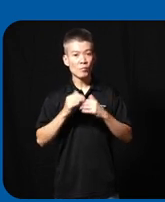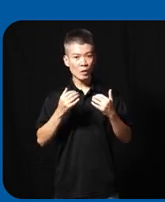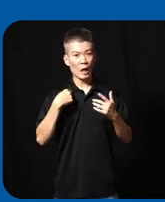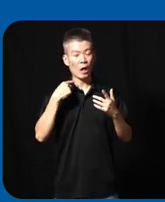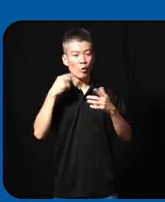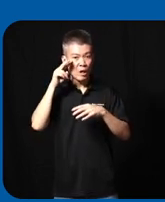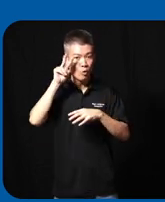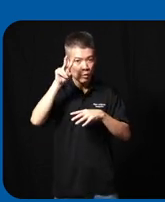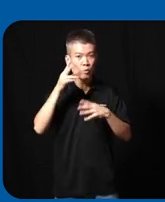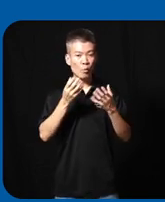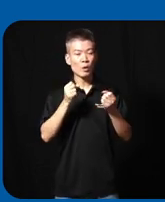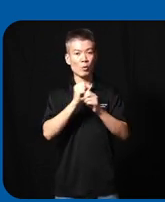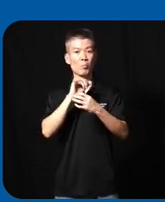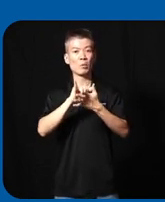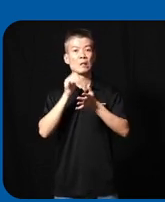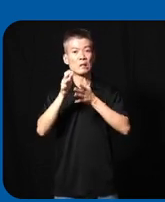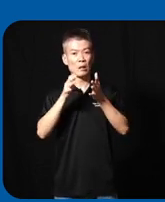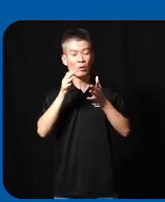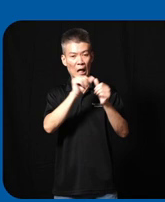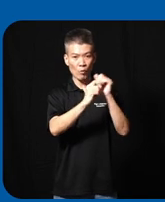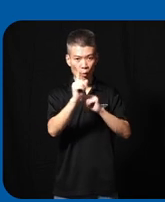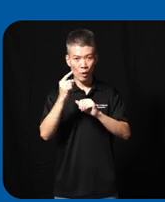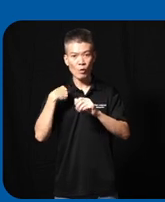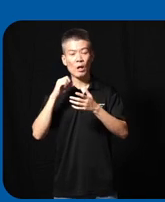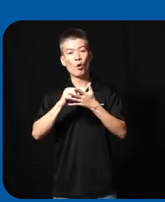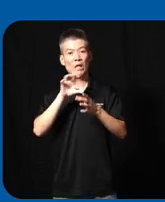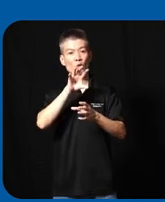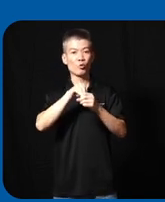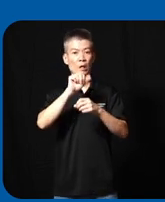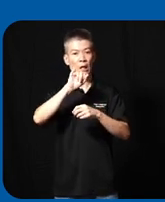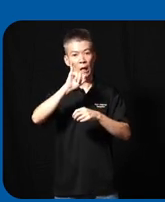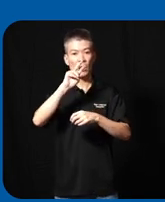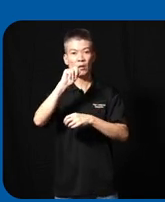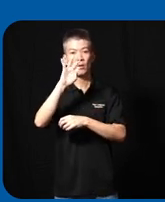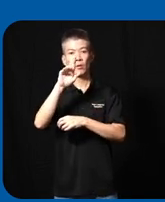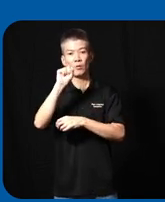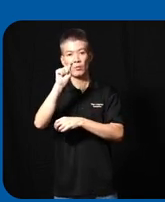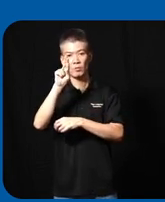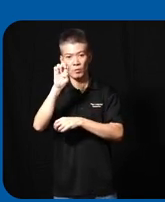our vision we want to make signing everywhere with our inclusive AI infrastructure we want to build a